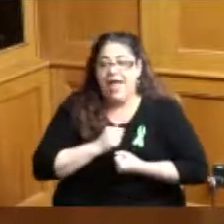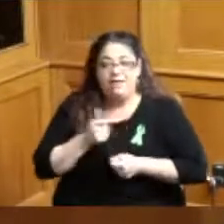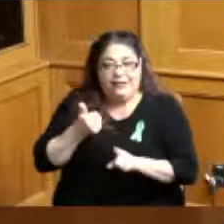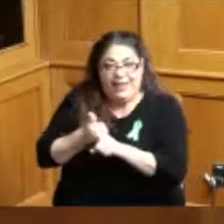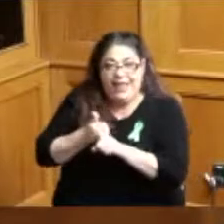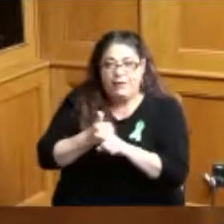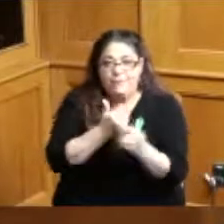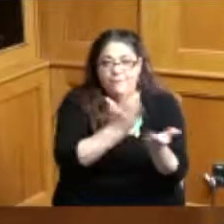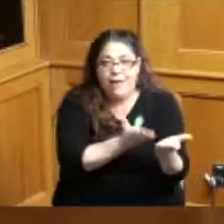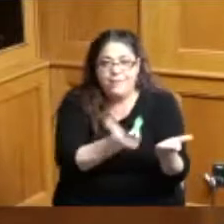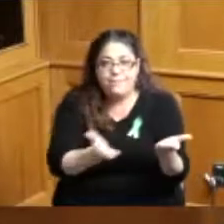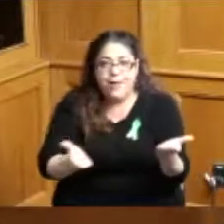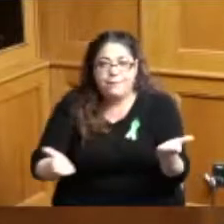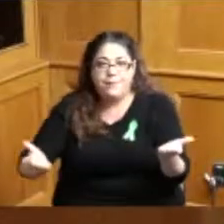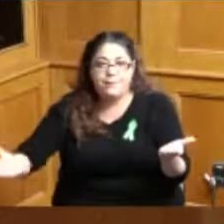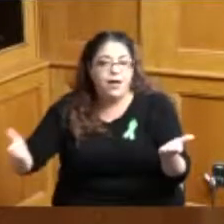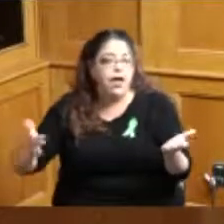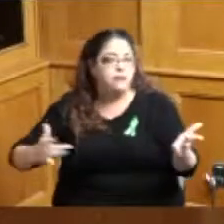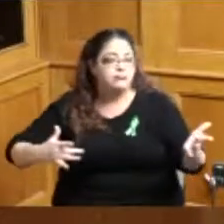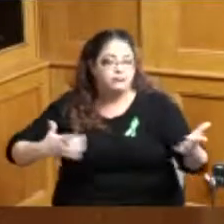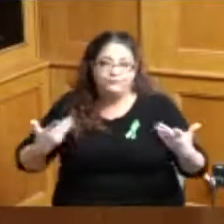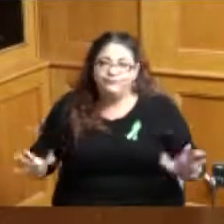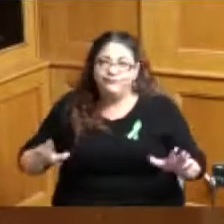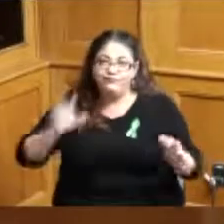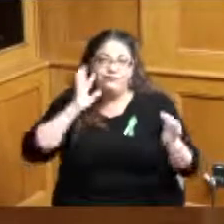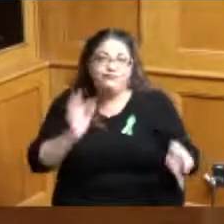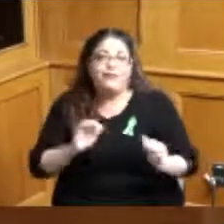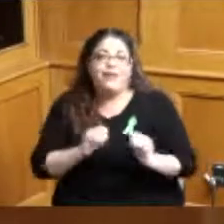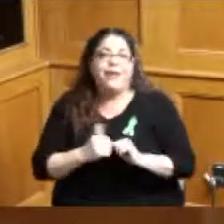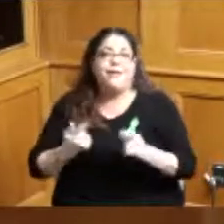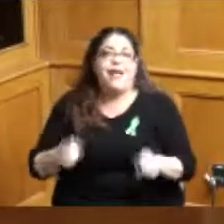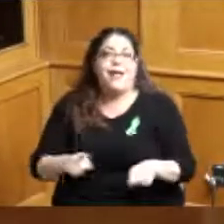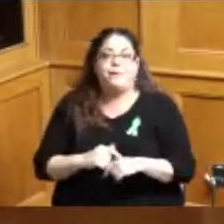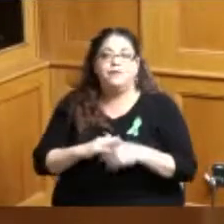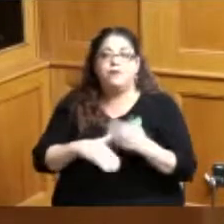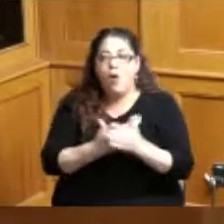laid out on how we want it to happen of course all the Commissioners will be taking a look at it